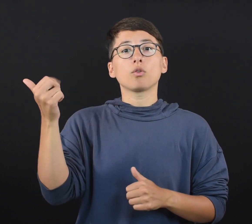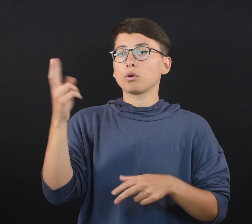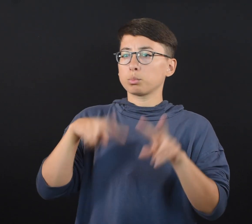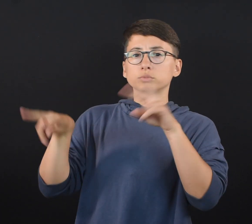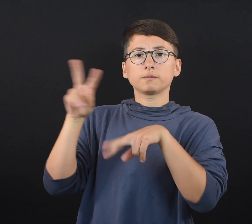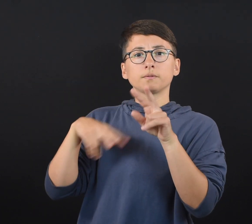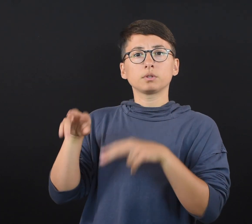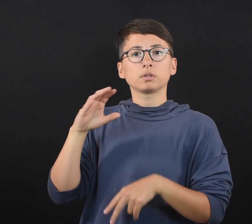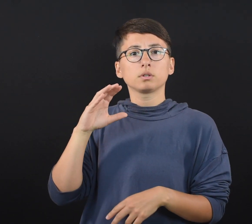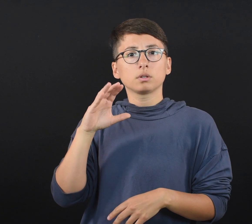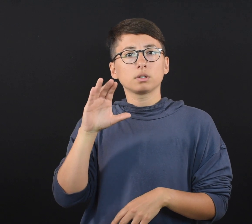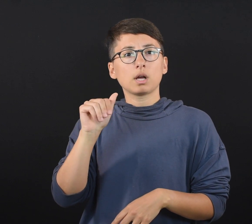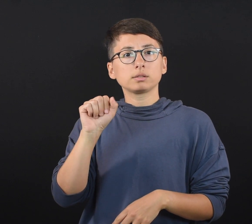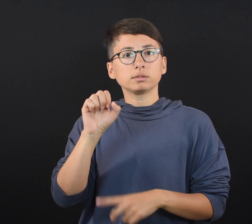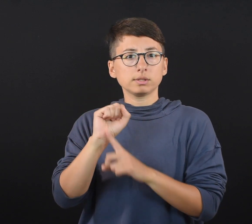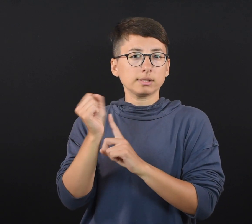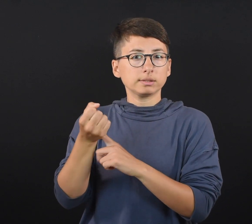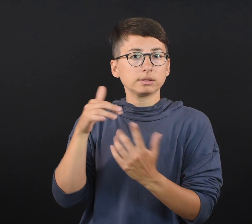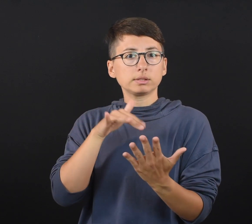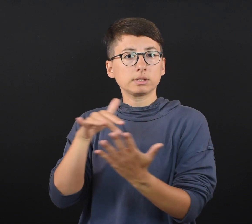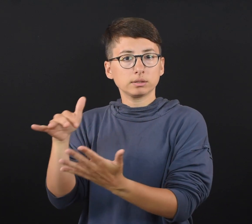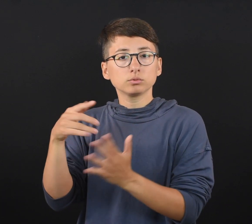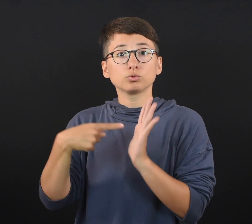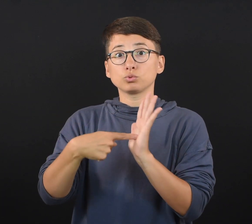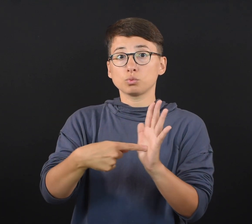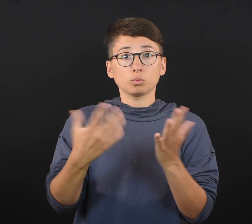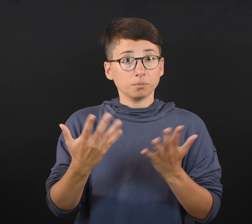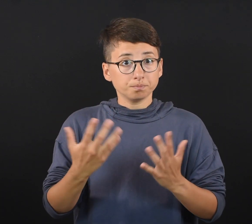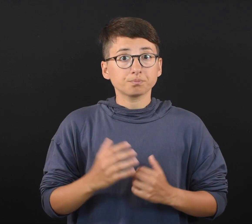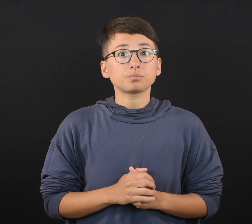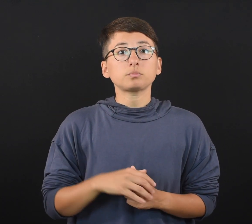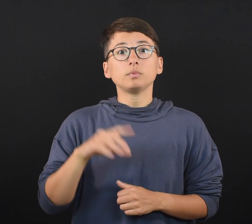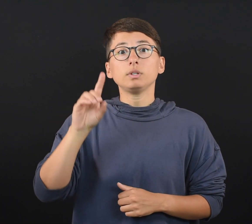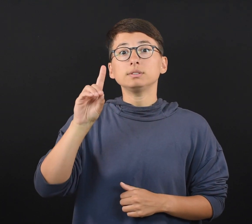Another observational case study recorded details of eight men between the ages of 21